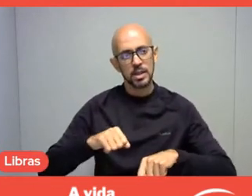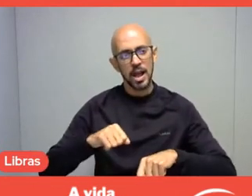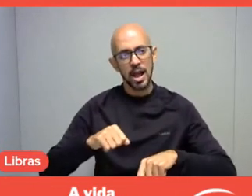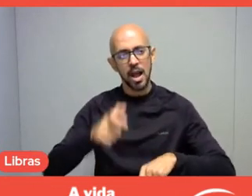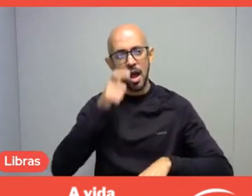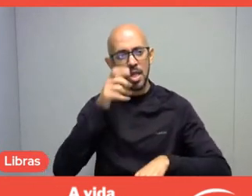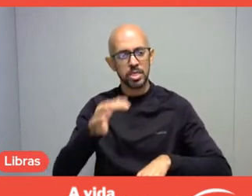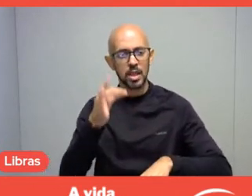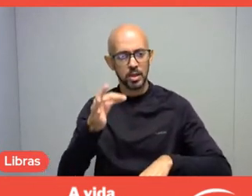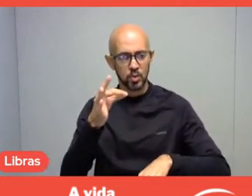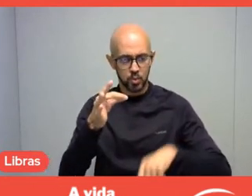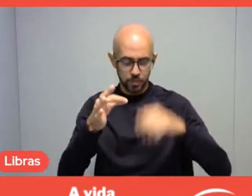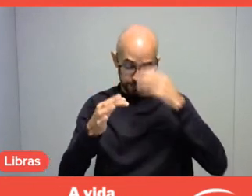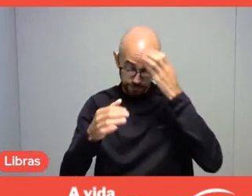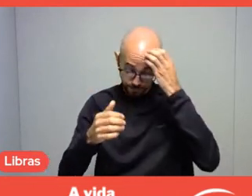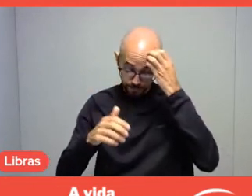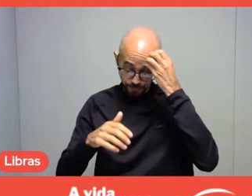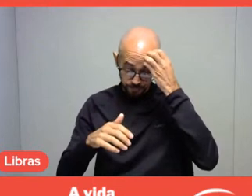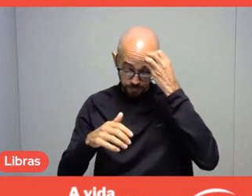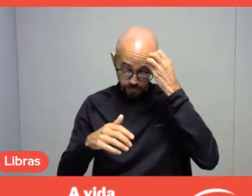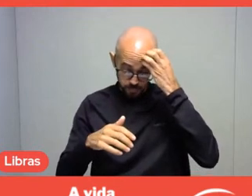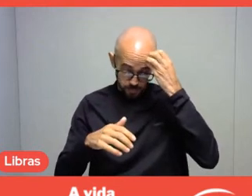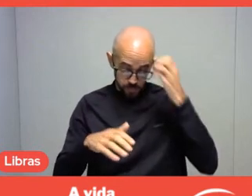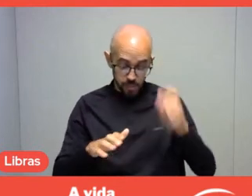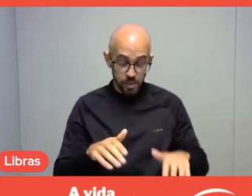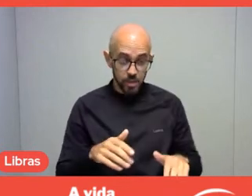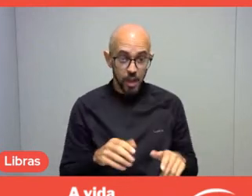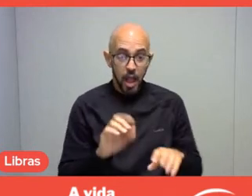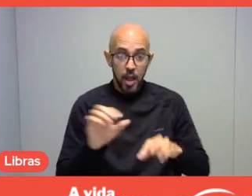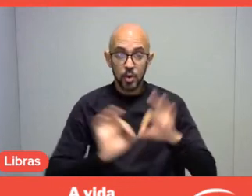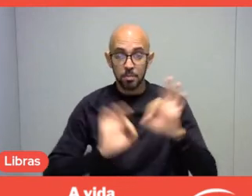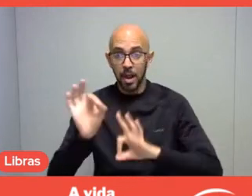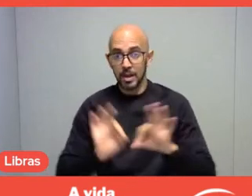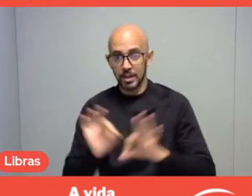Both the ones who plan activities,